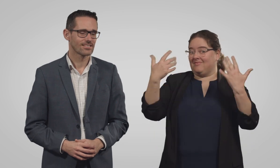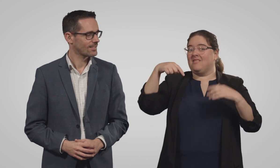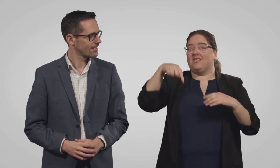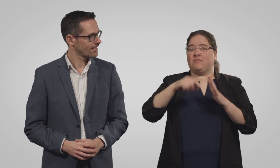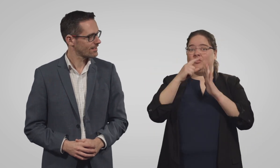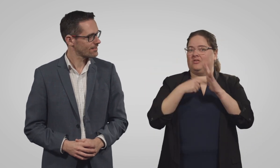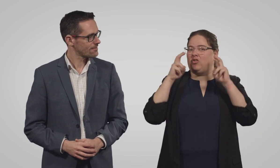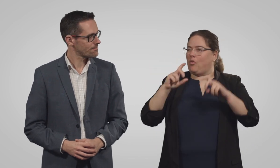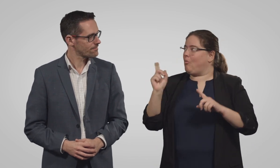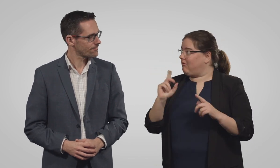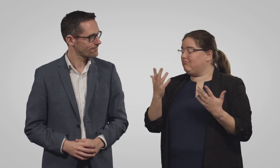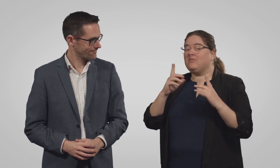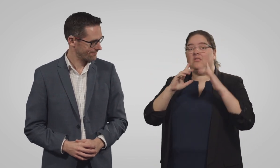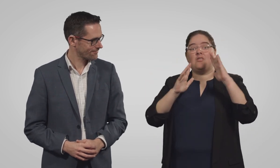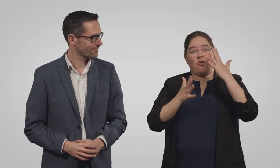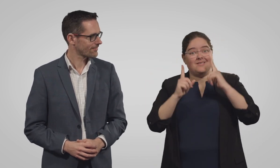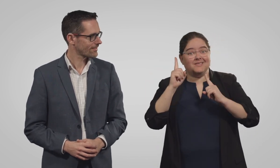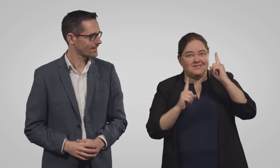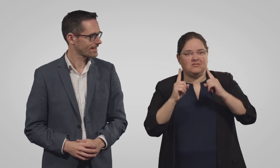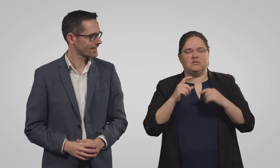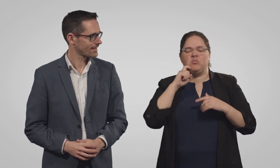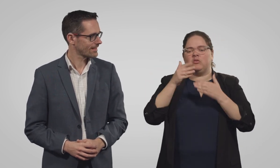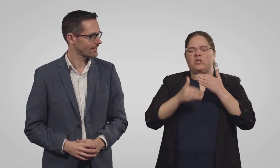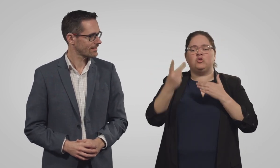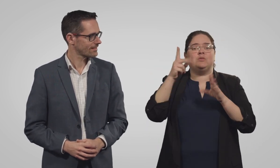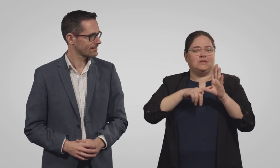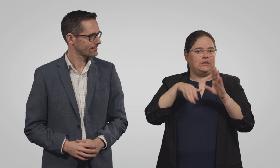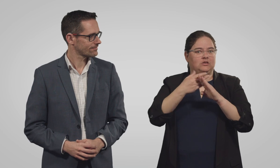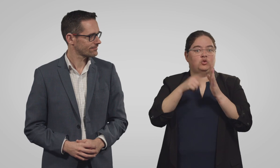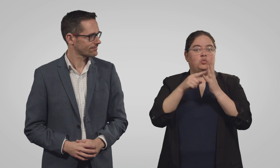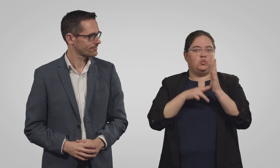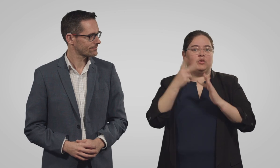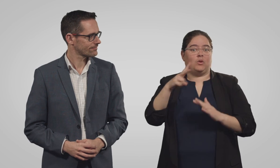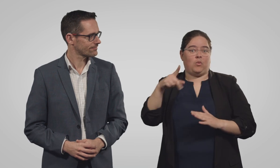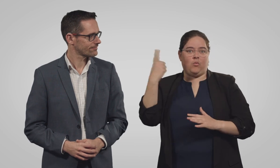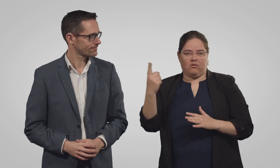The project is called: Auslan in the City. It will run for two years until June 2021.